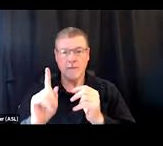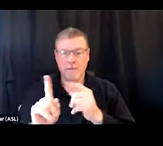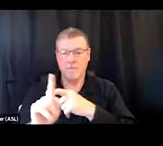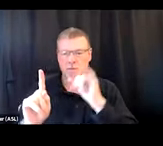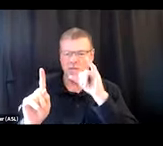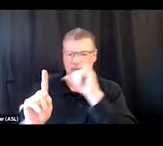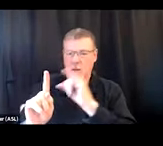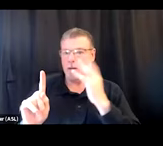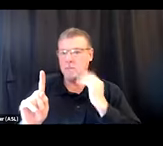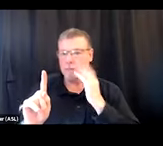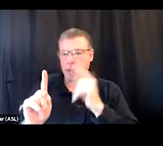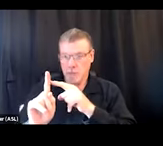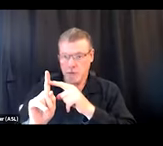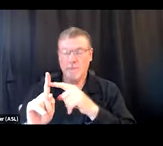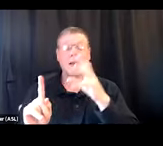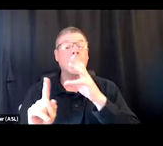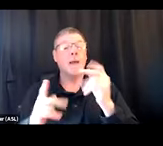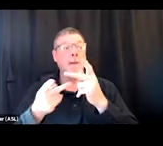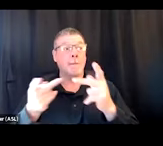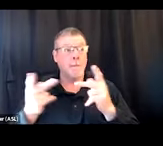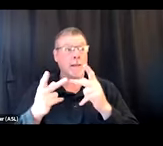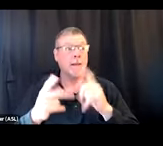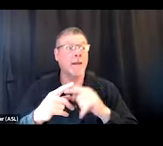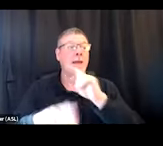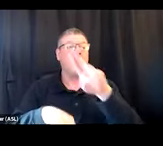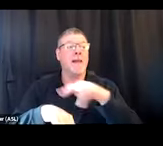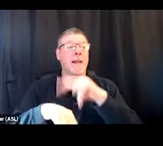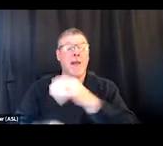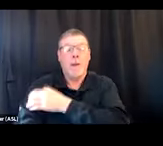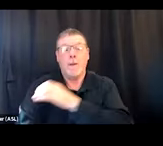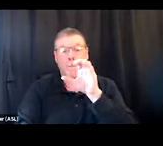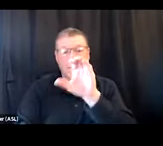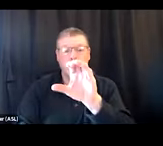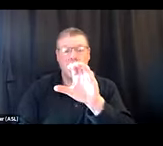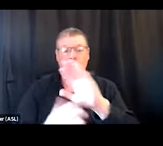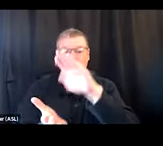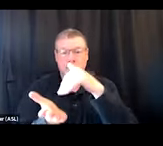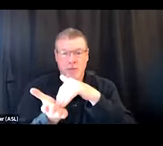And so places like the National Empowerment Center lift those voices up